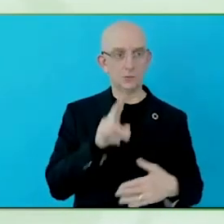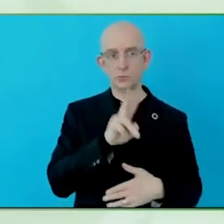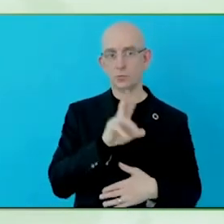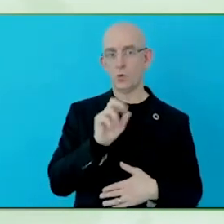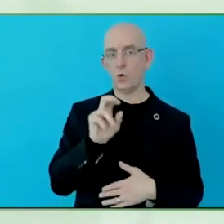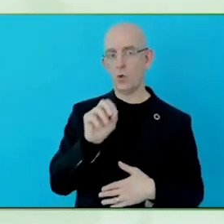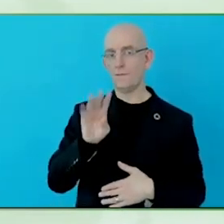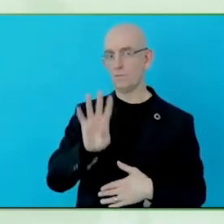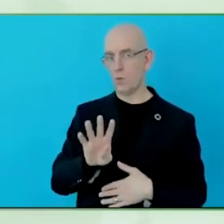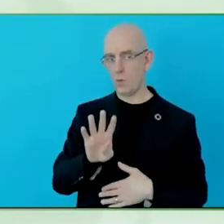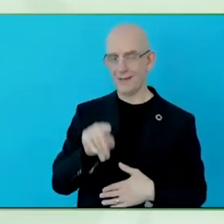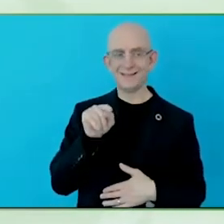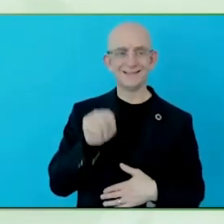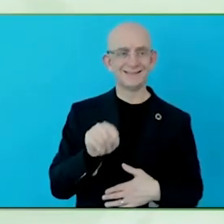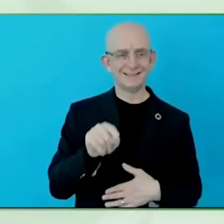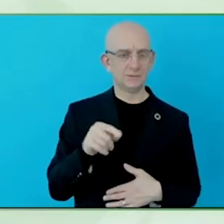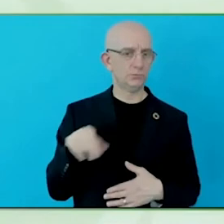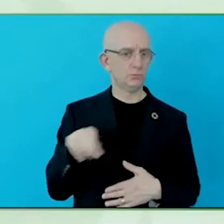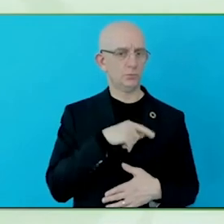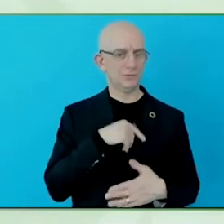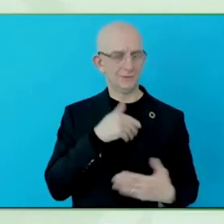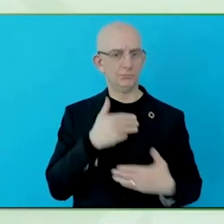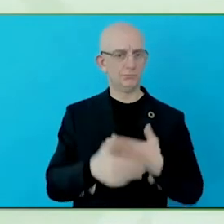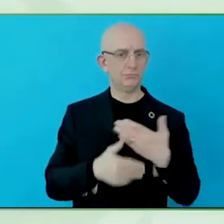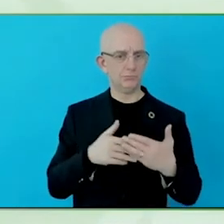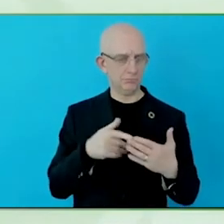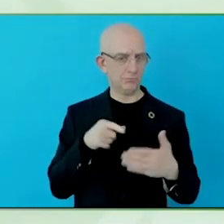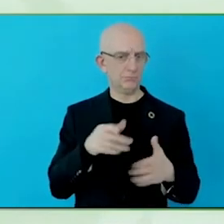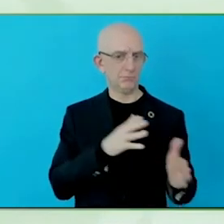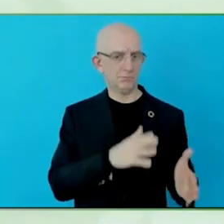In the last couple of years, Canada now has the